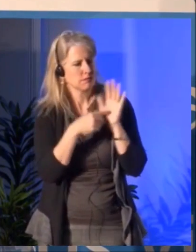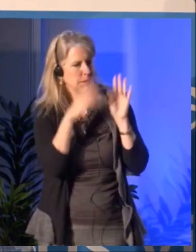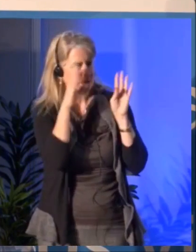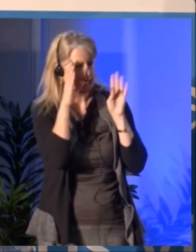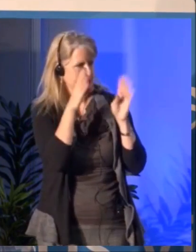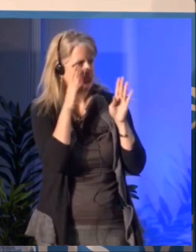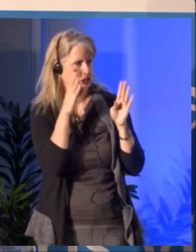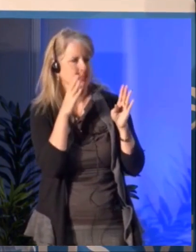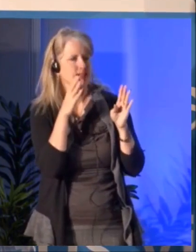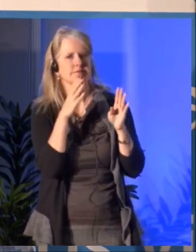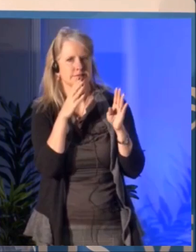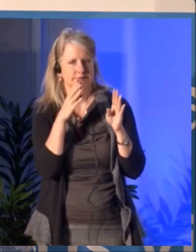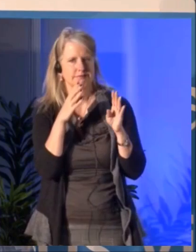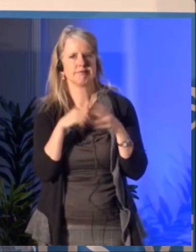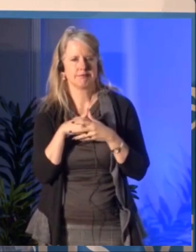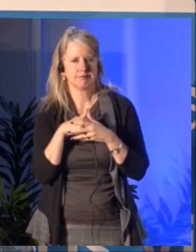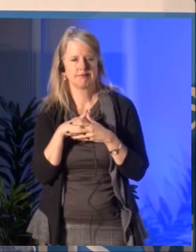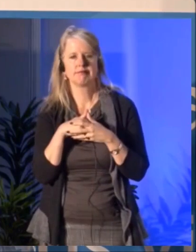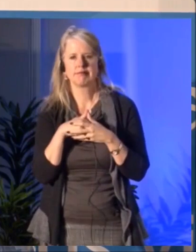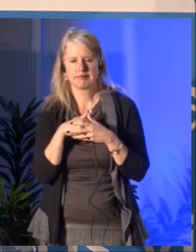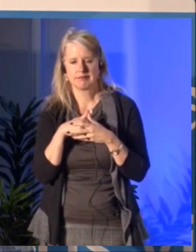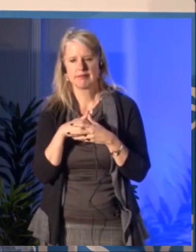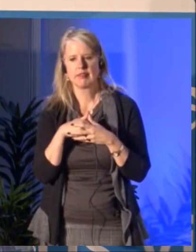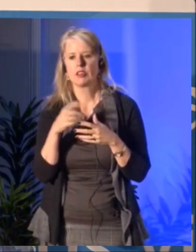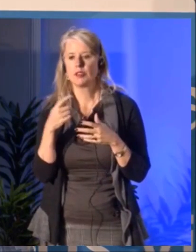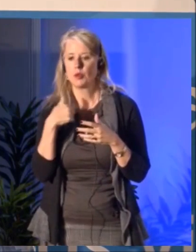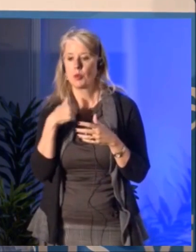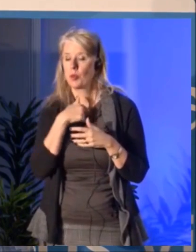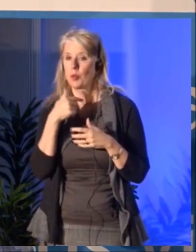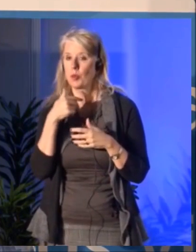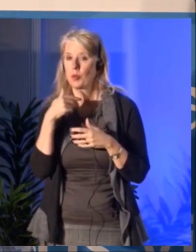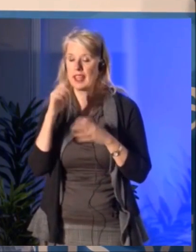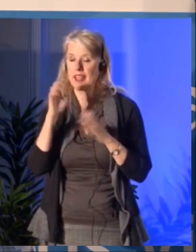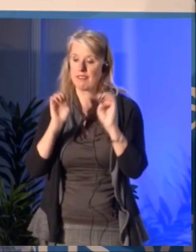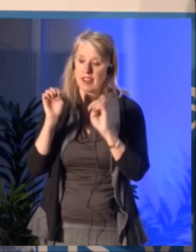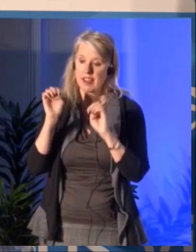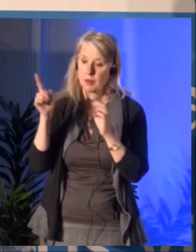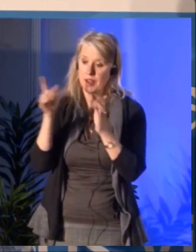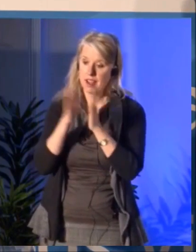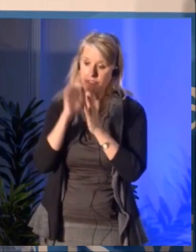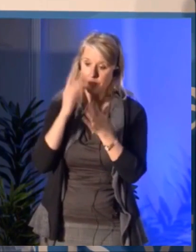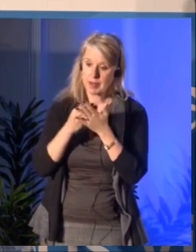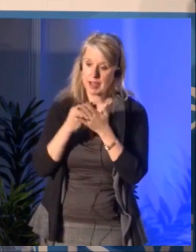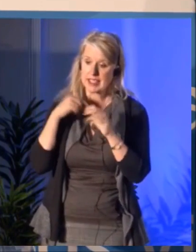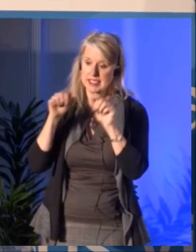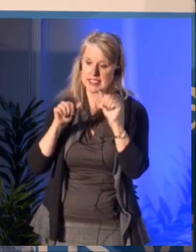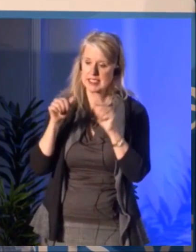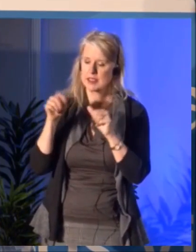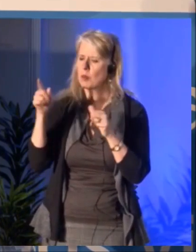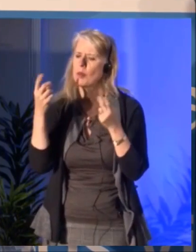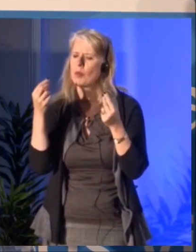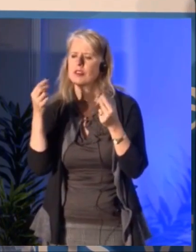what do you do for indigenous, I mean concretely. And in this country those questions of diversity,